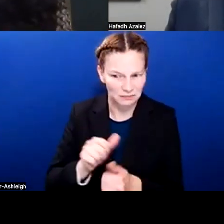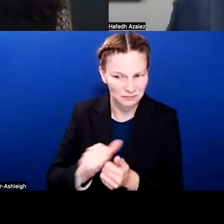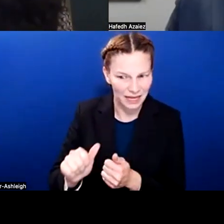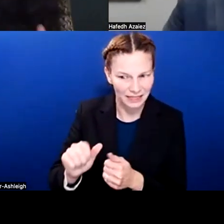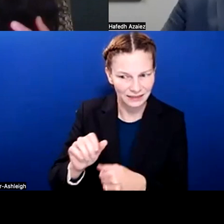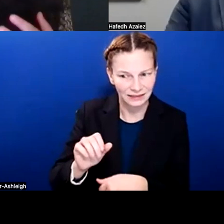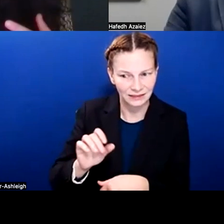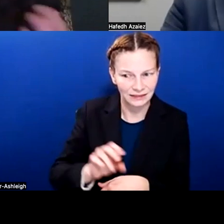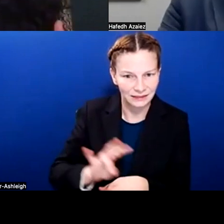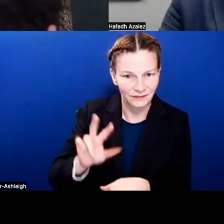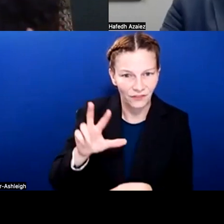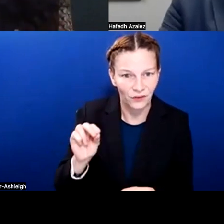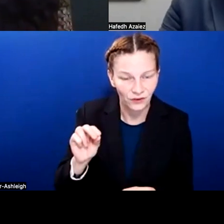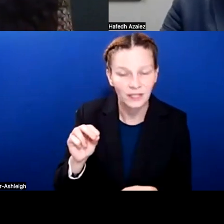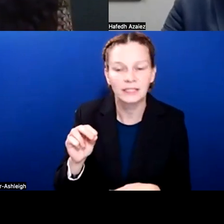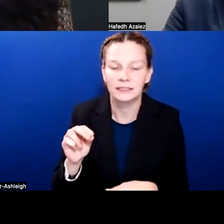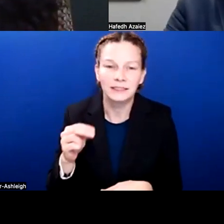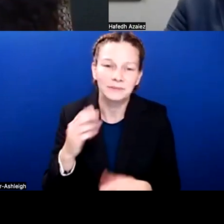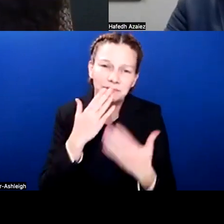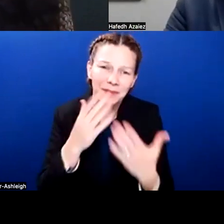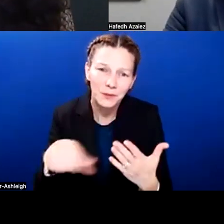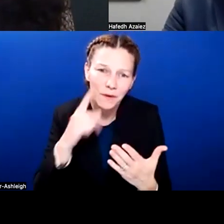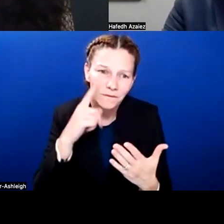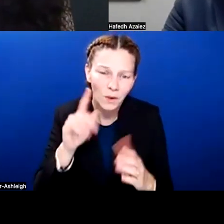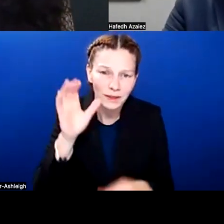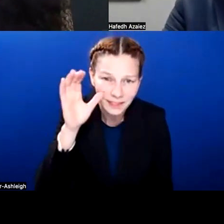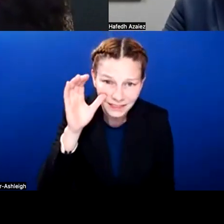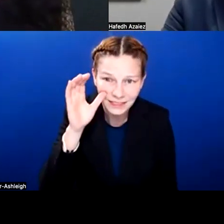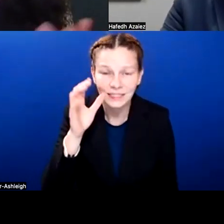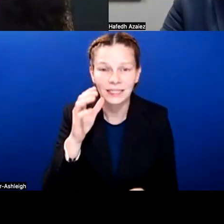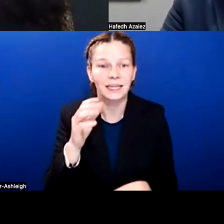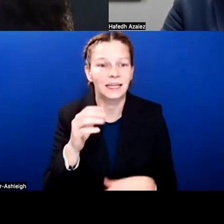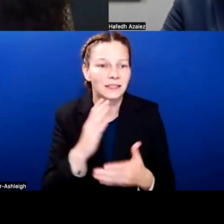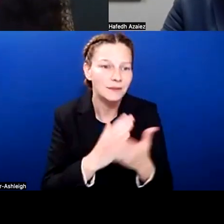for listening to some of the challenges, some of the factors, and for your questions as well, and for allowing us